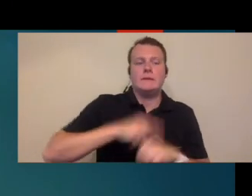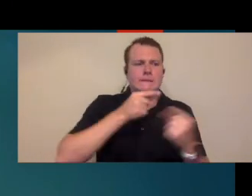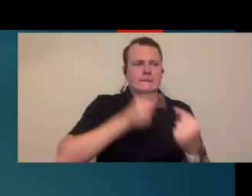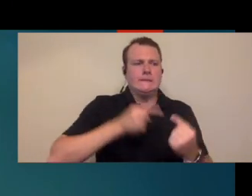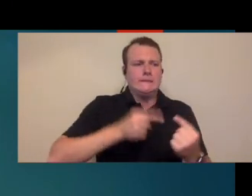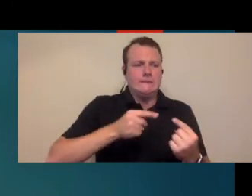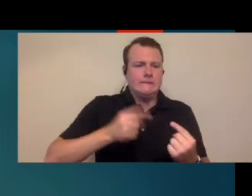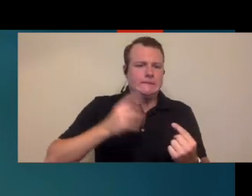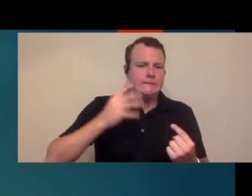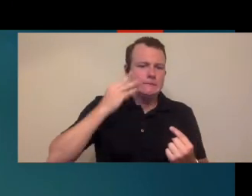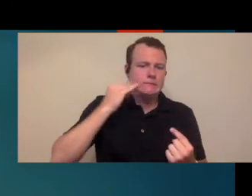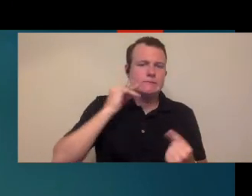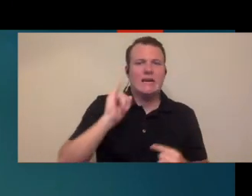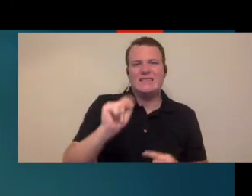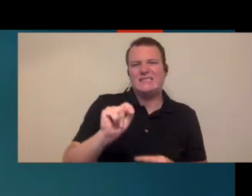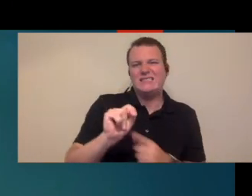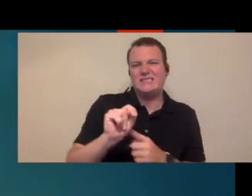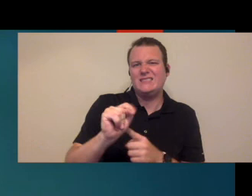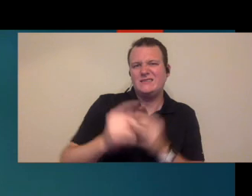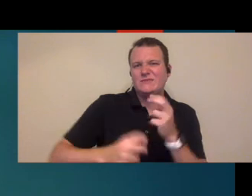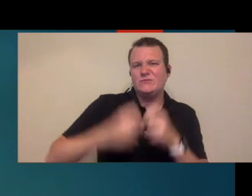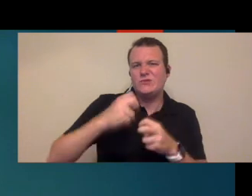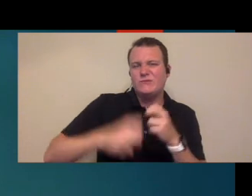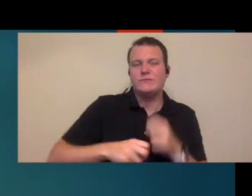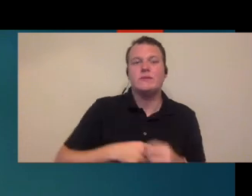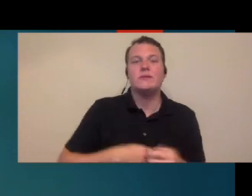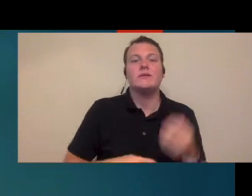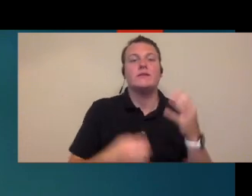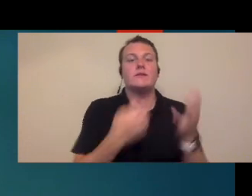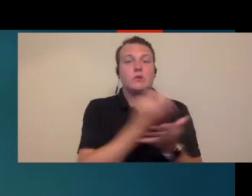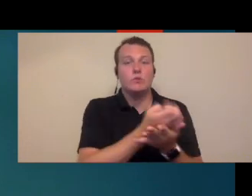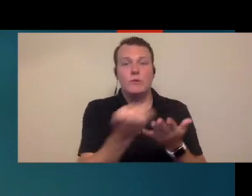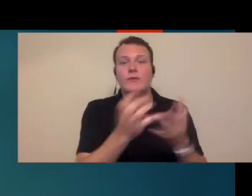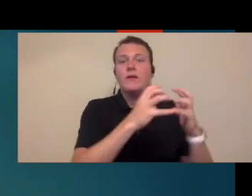my time dealing with some kind of IT situation so a piece of equipment that